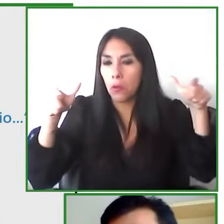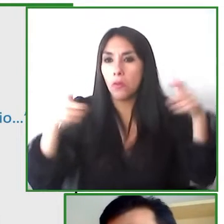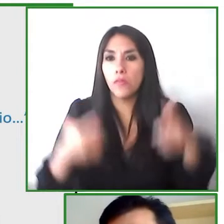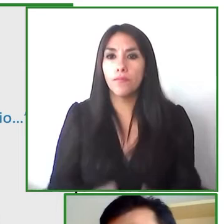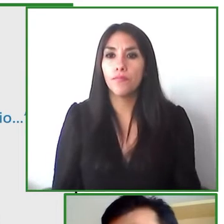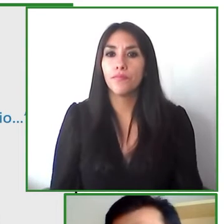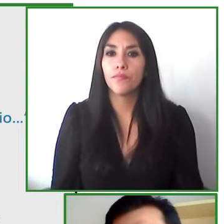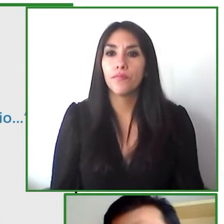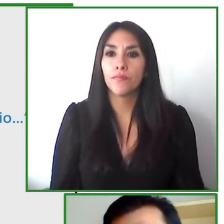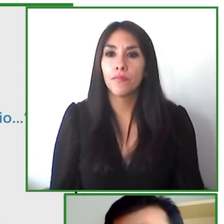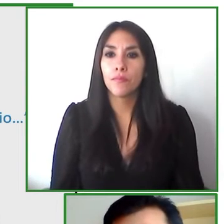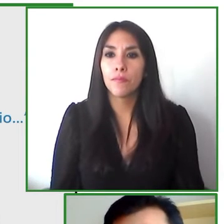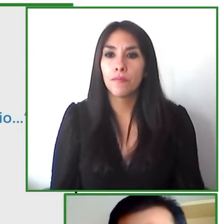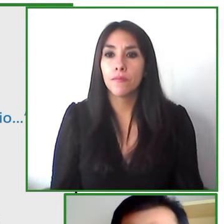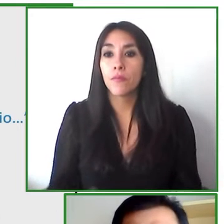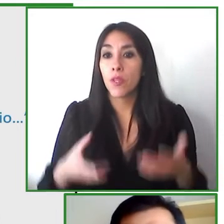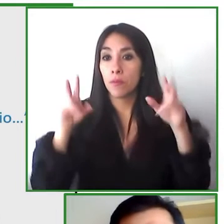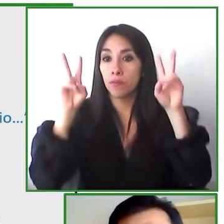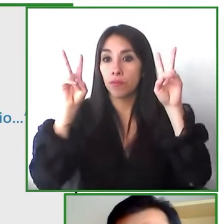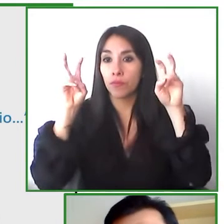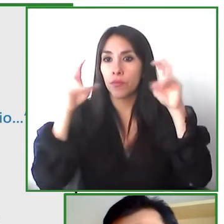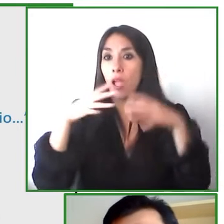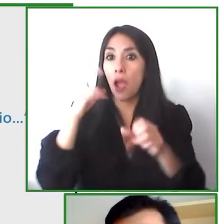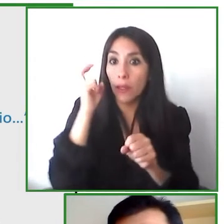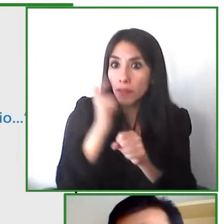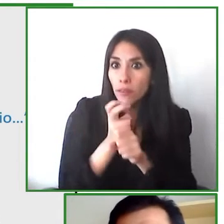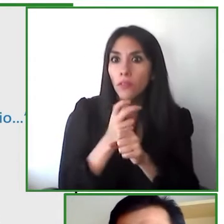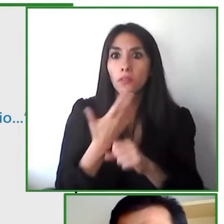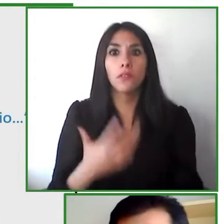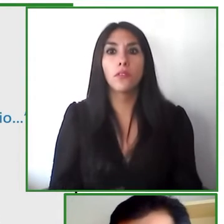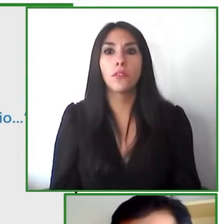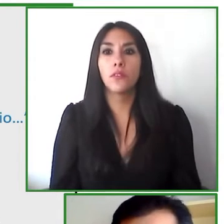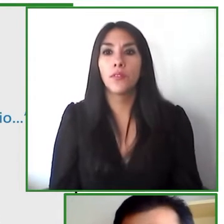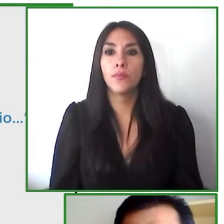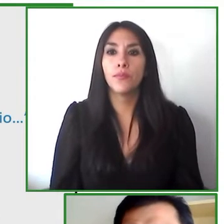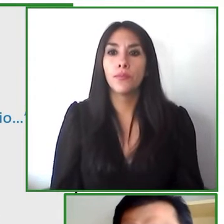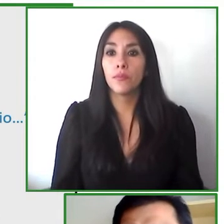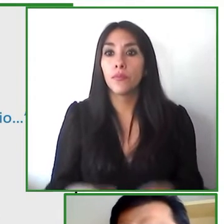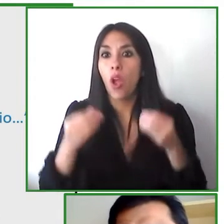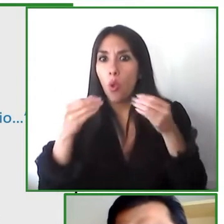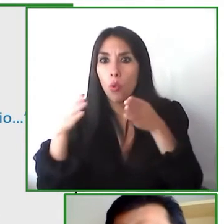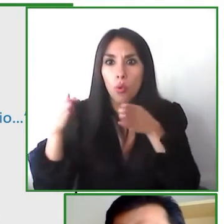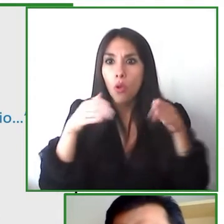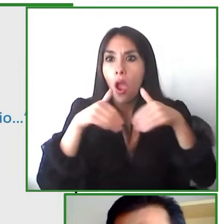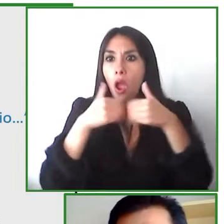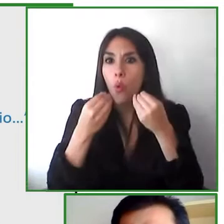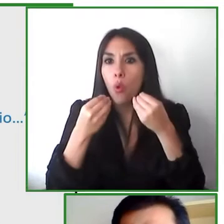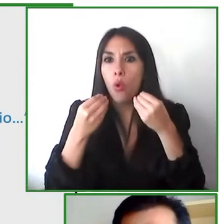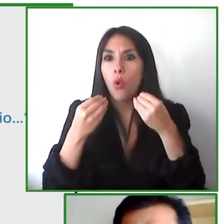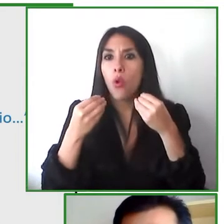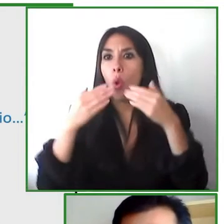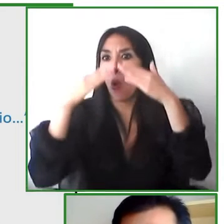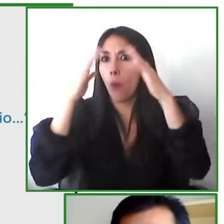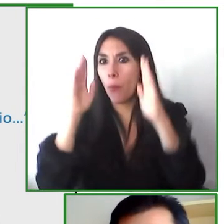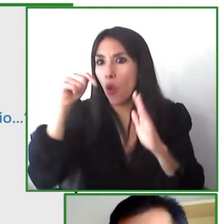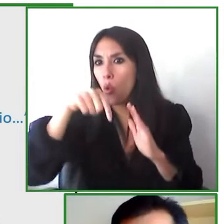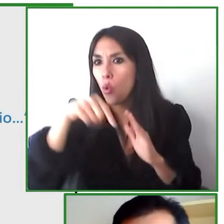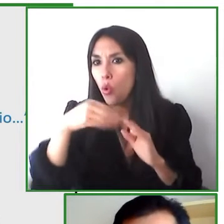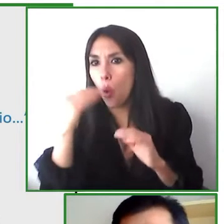and more complex trips and their family members and carers know that